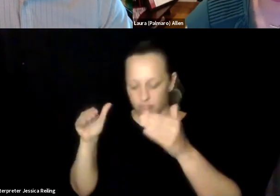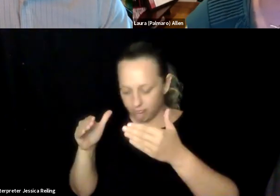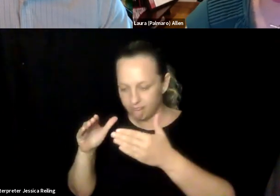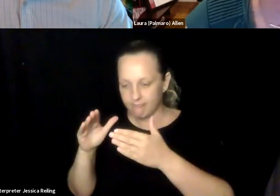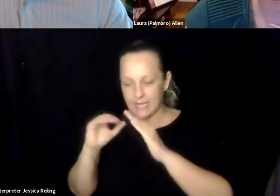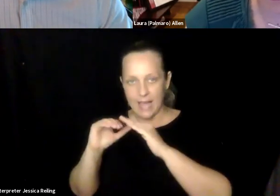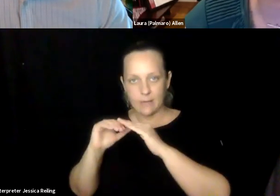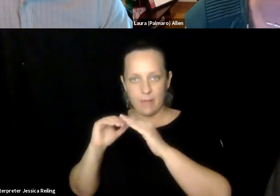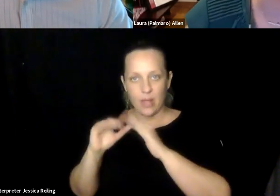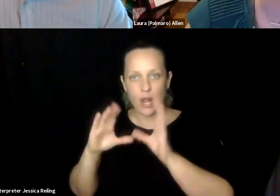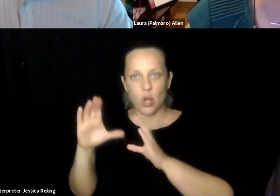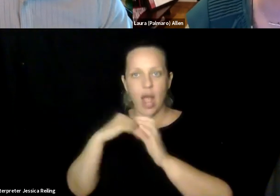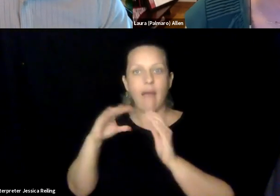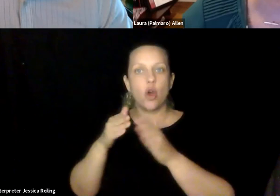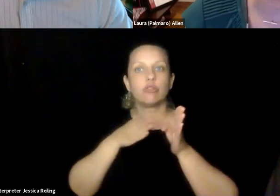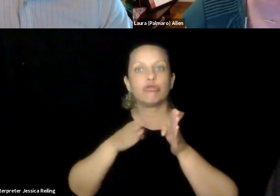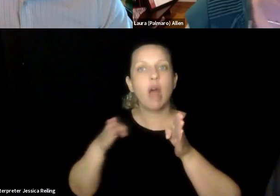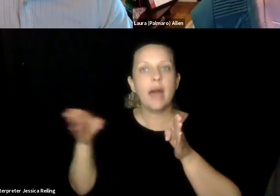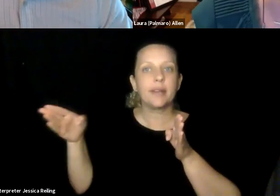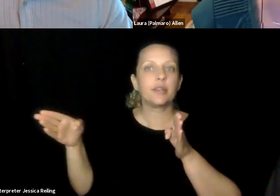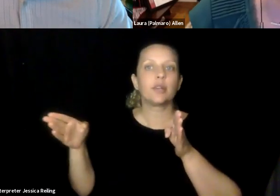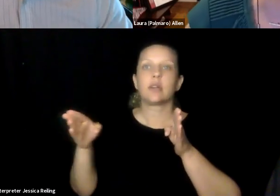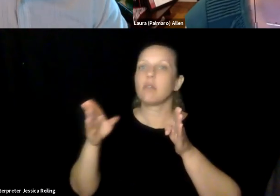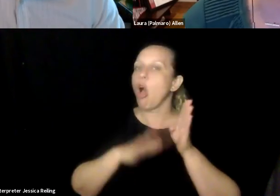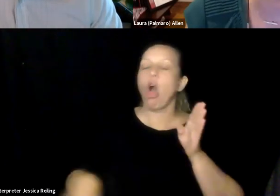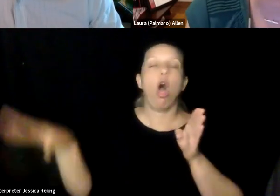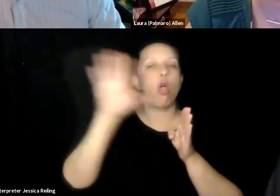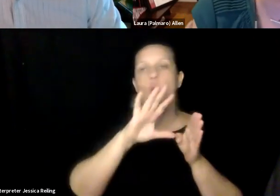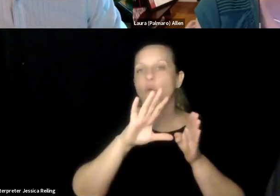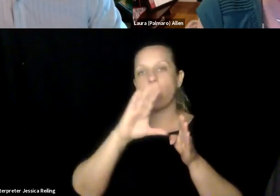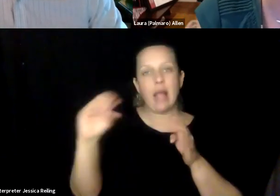role rooted in Chrome, and last year I transition in addition a role on our